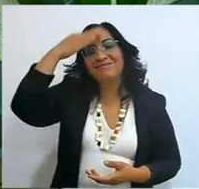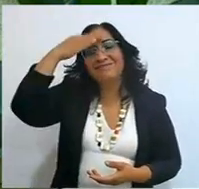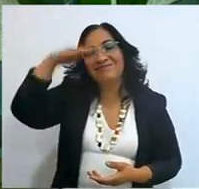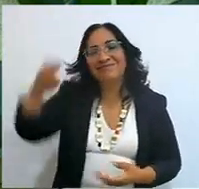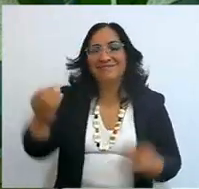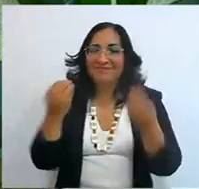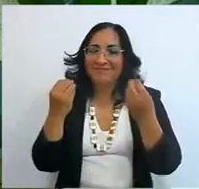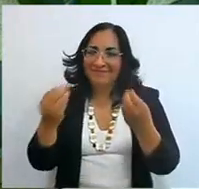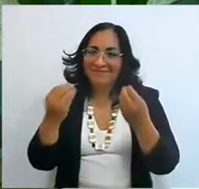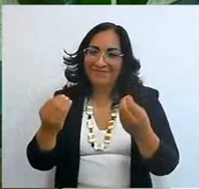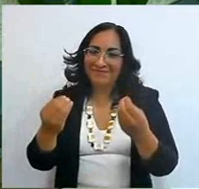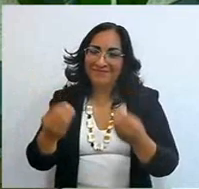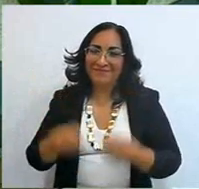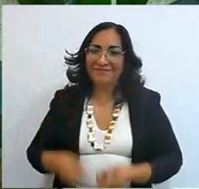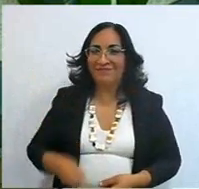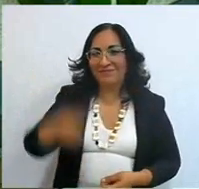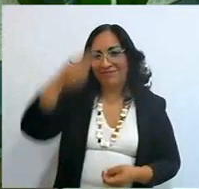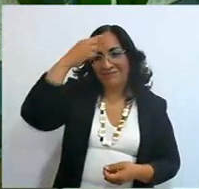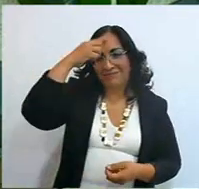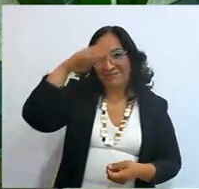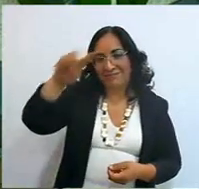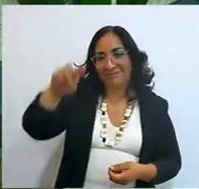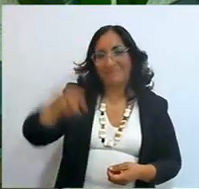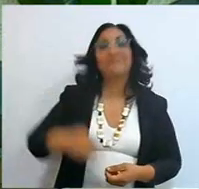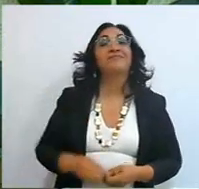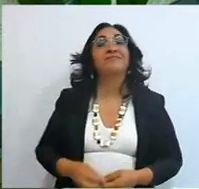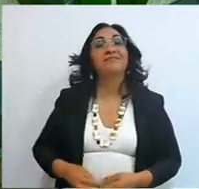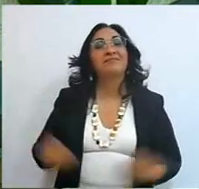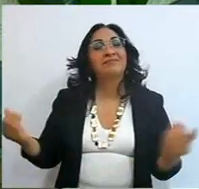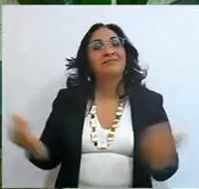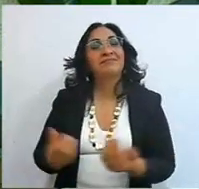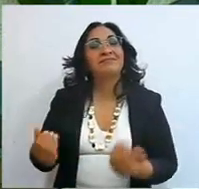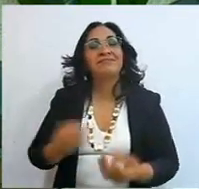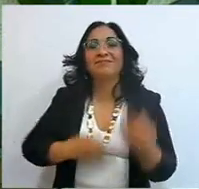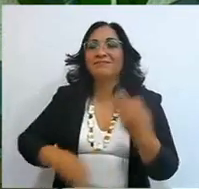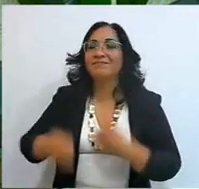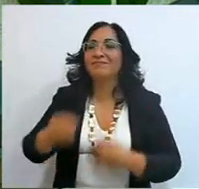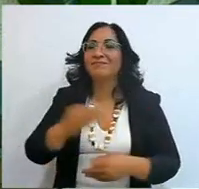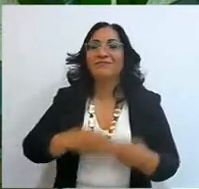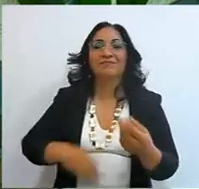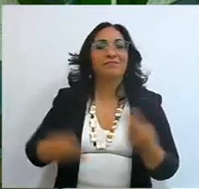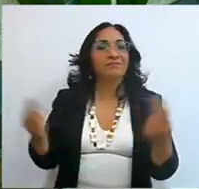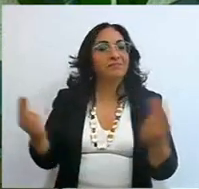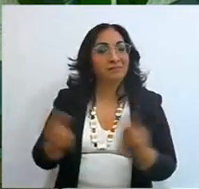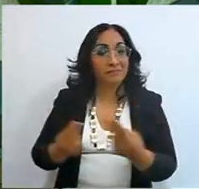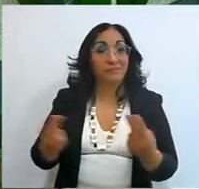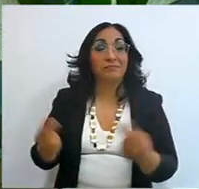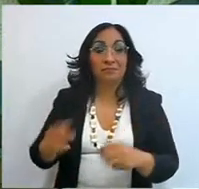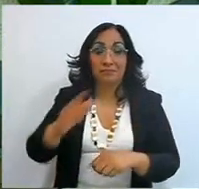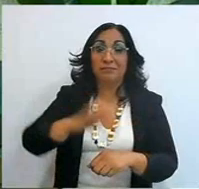to achieve, everything that God puts in your heart, to shine wherever you are,